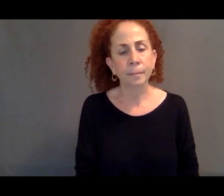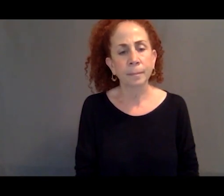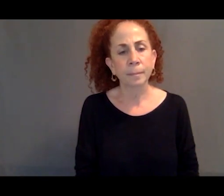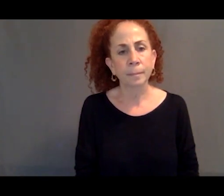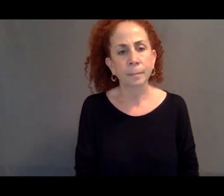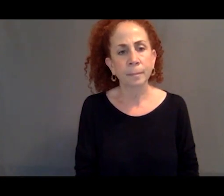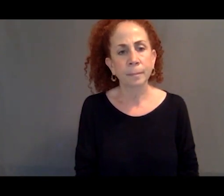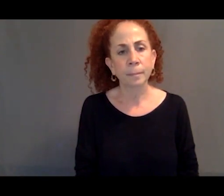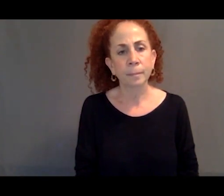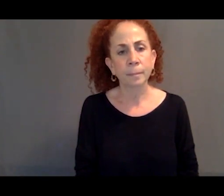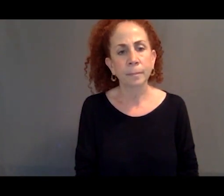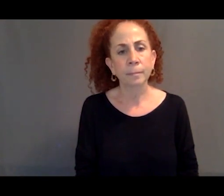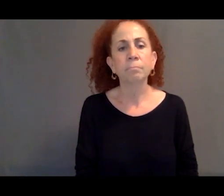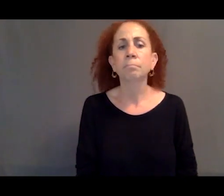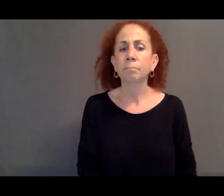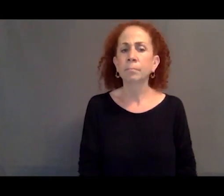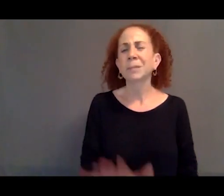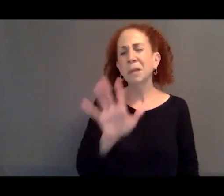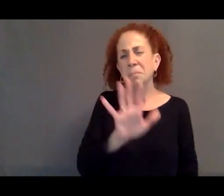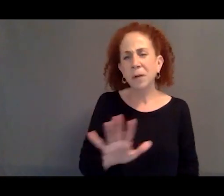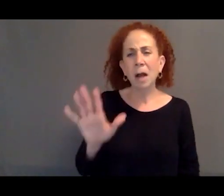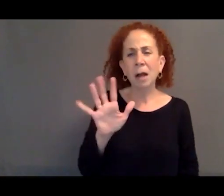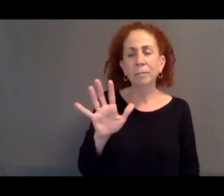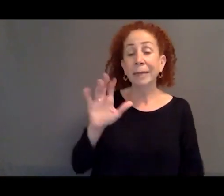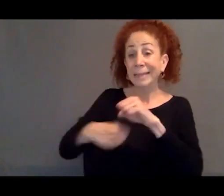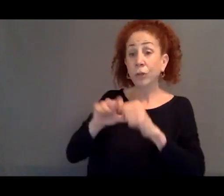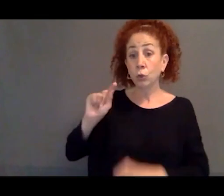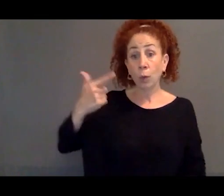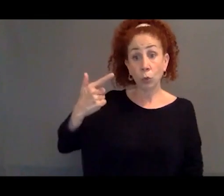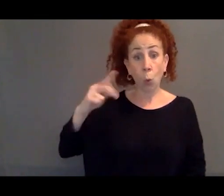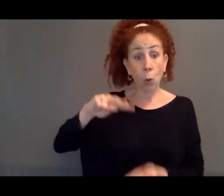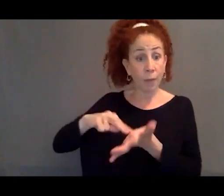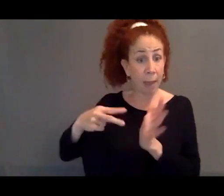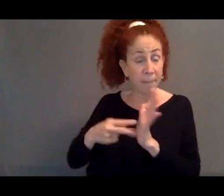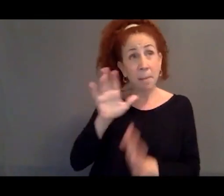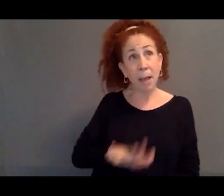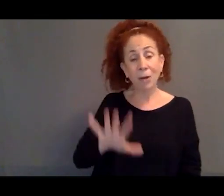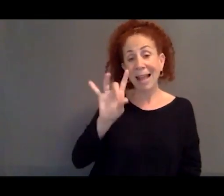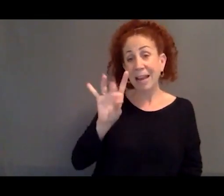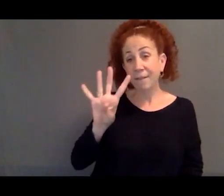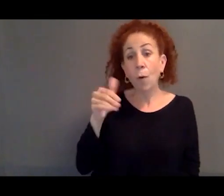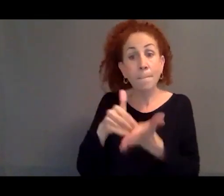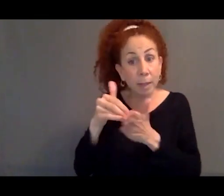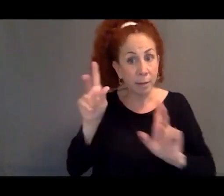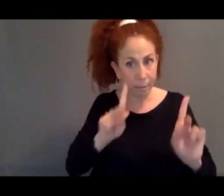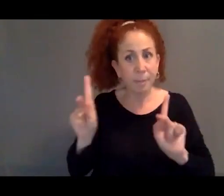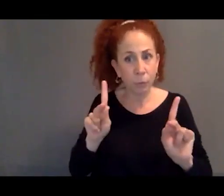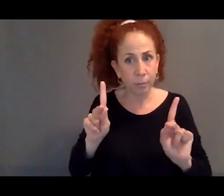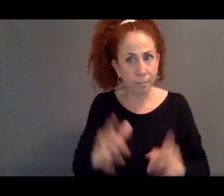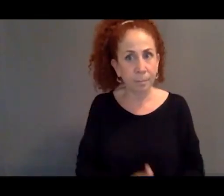So we're talking about, in 2021, an estimated 84 million people